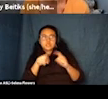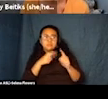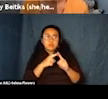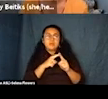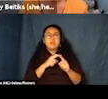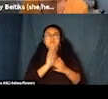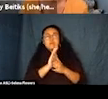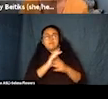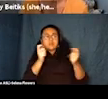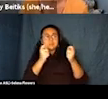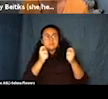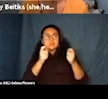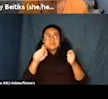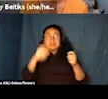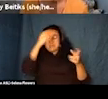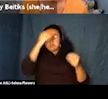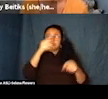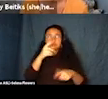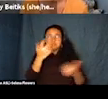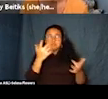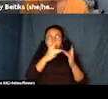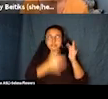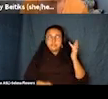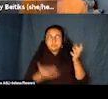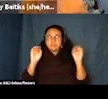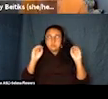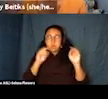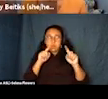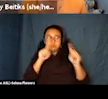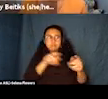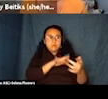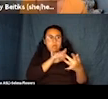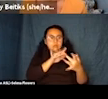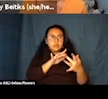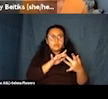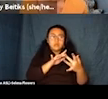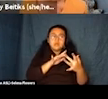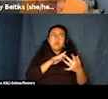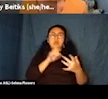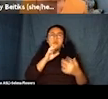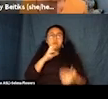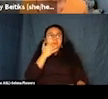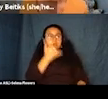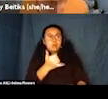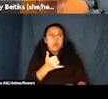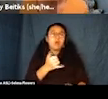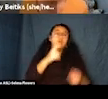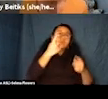And they just have no one to go to. So they get maybe different answers every time they call and just how frustrating this can be.